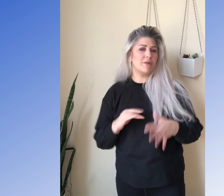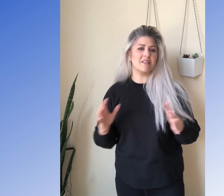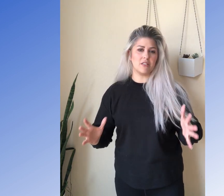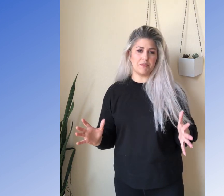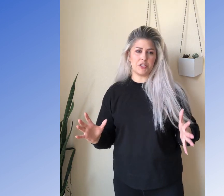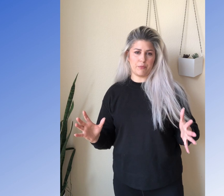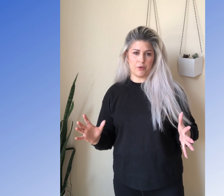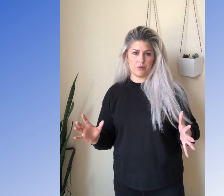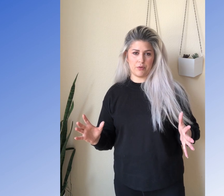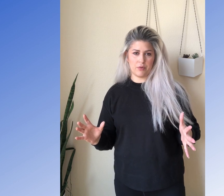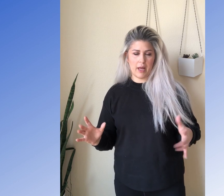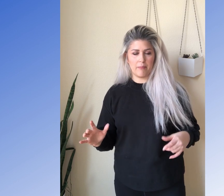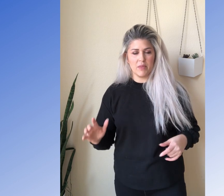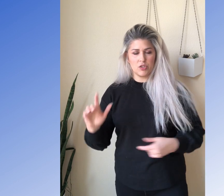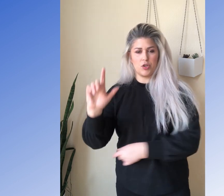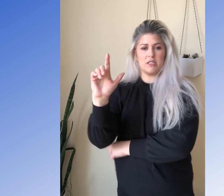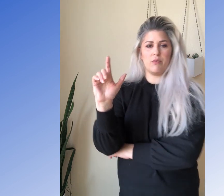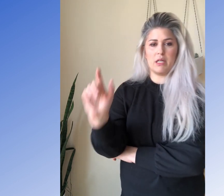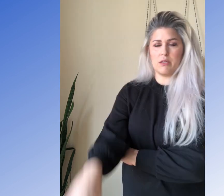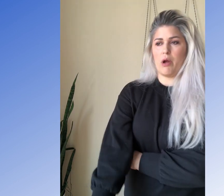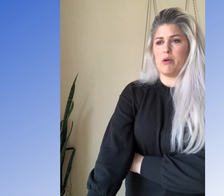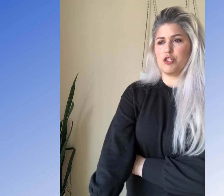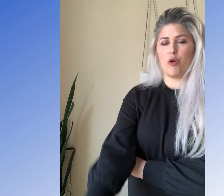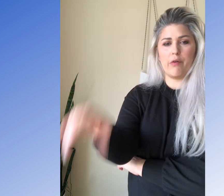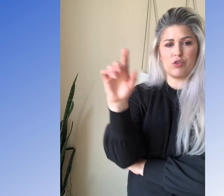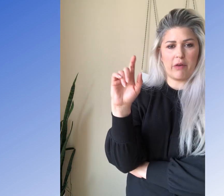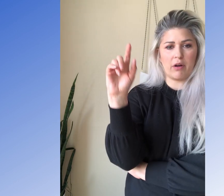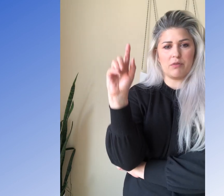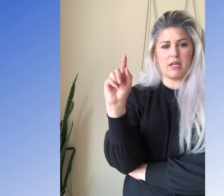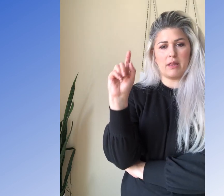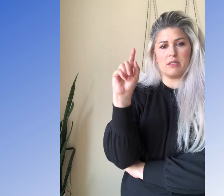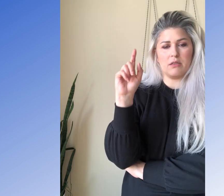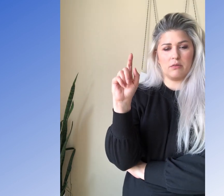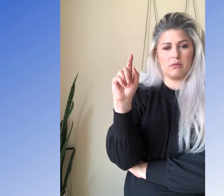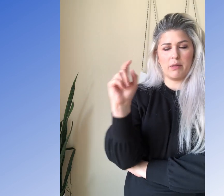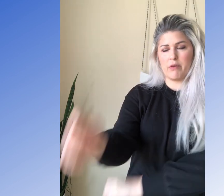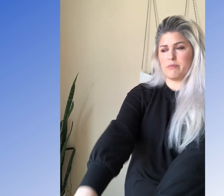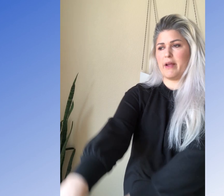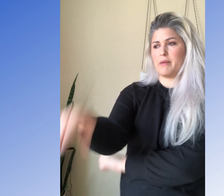you can still be smoking. Okay. So you can see when I did, I went slower with Trevor. I was like this, I'm going to rest my hand.